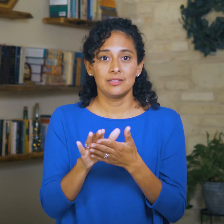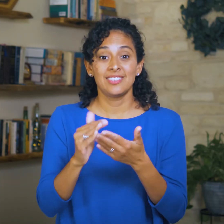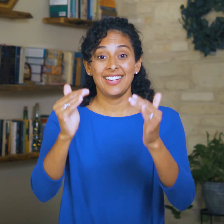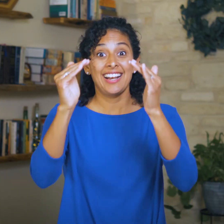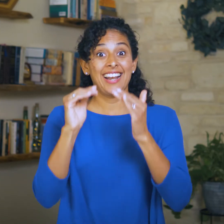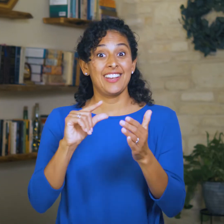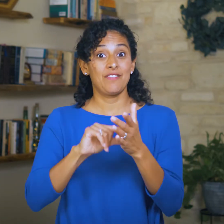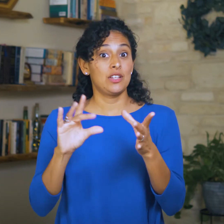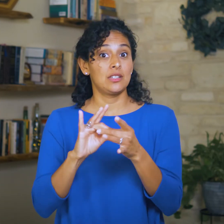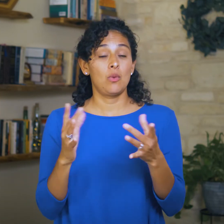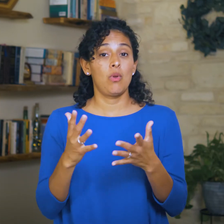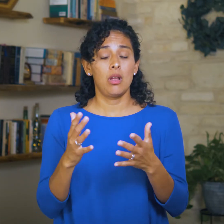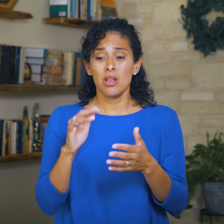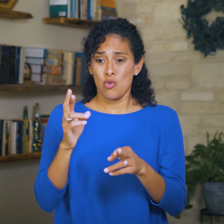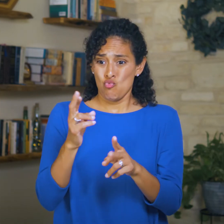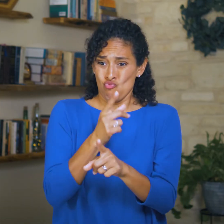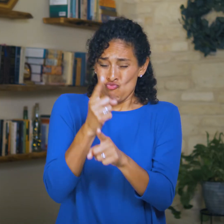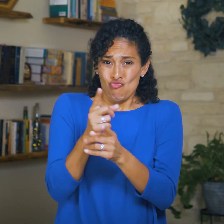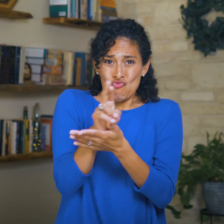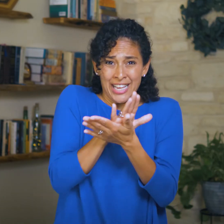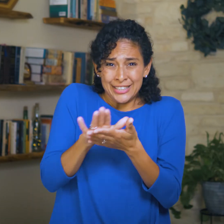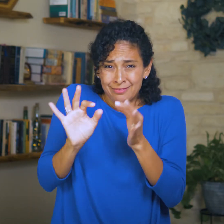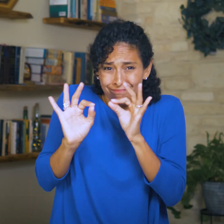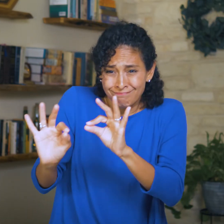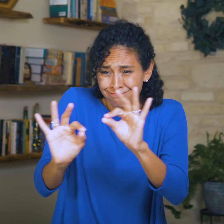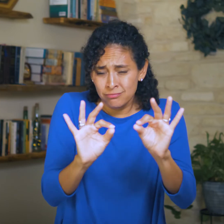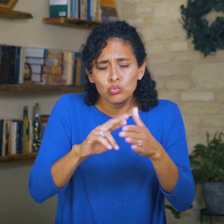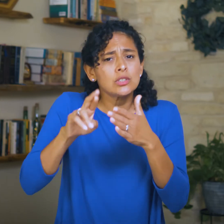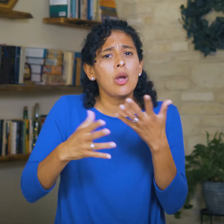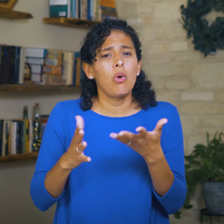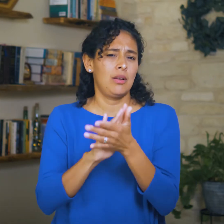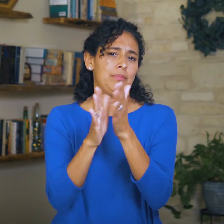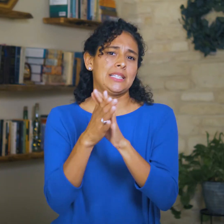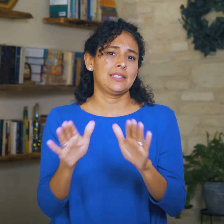In the next verse, he says, “The effect of righteousness will be peace,